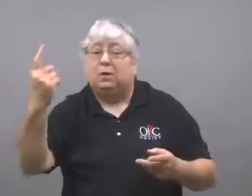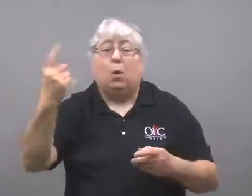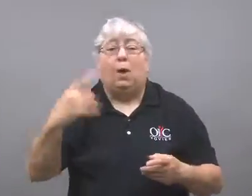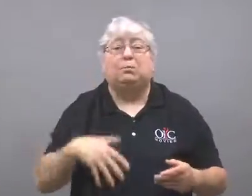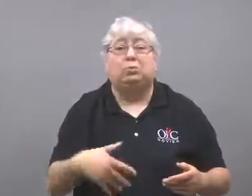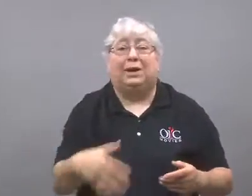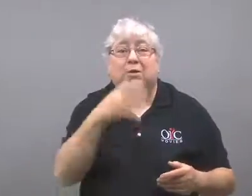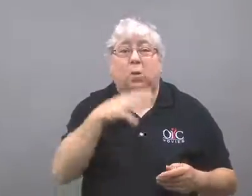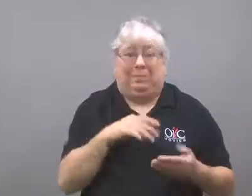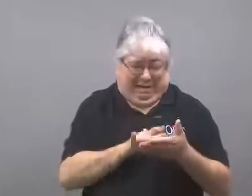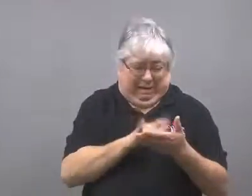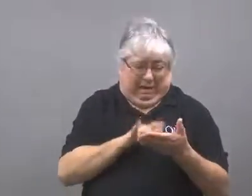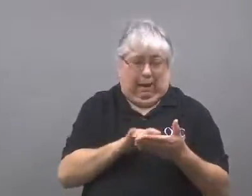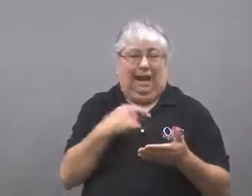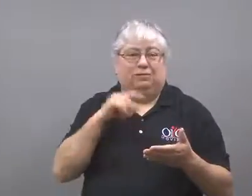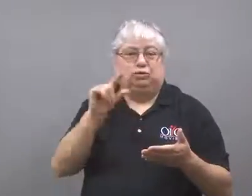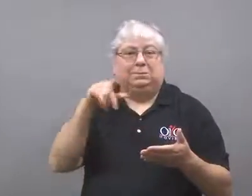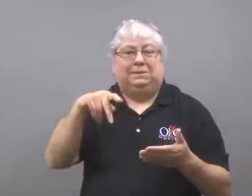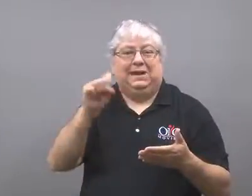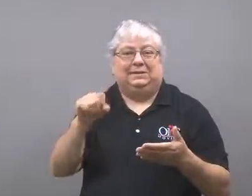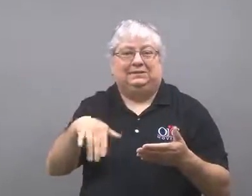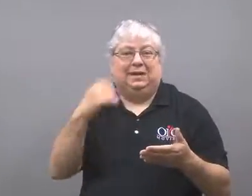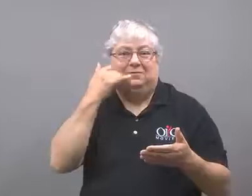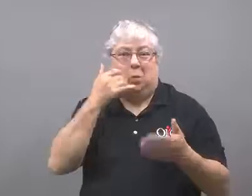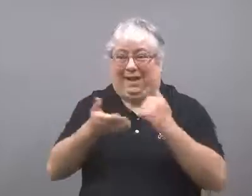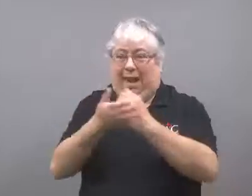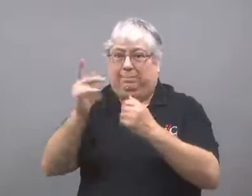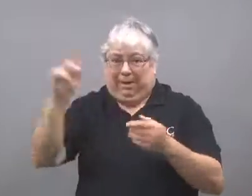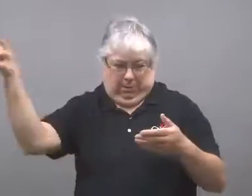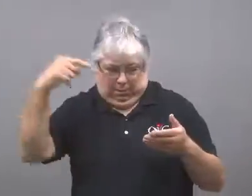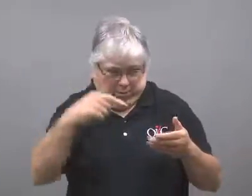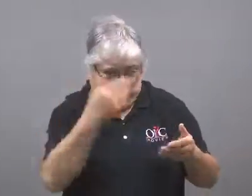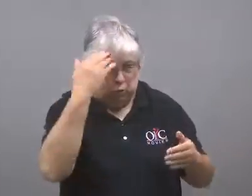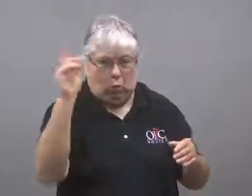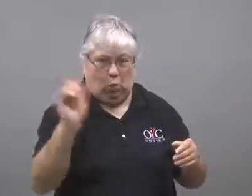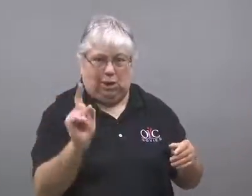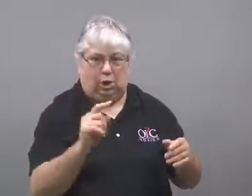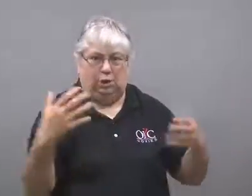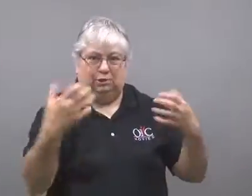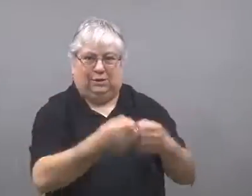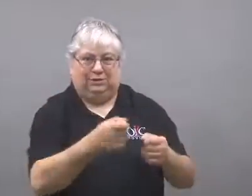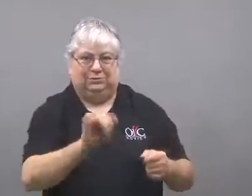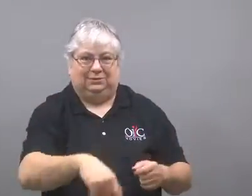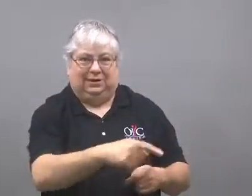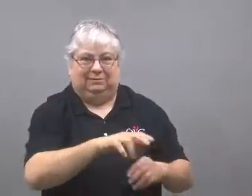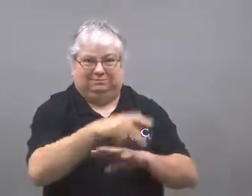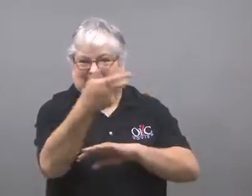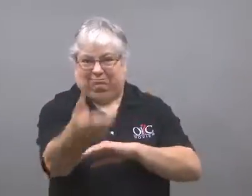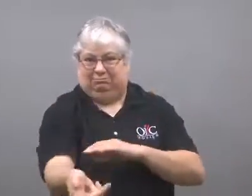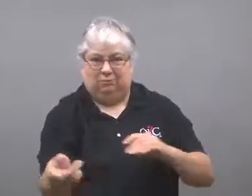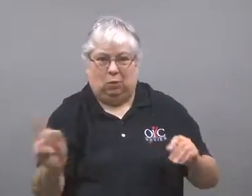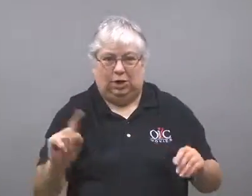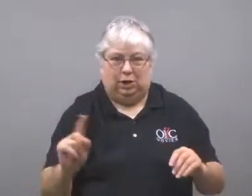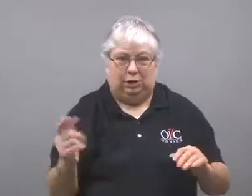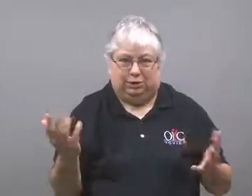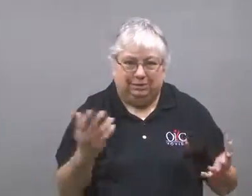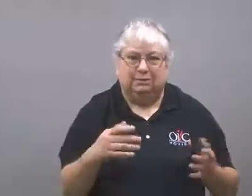One pregnant woman turned on the GPS on her phone to help rescuers find the wreck.